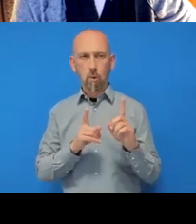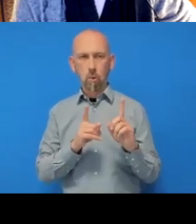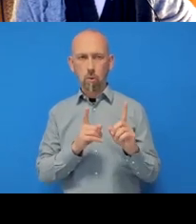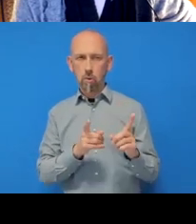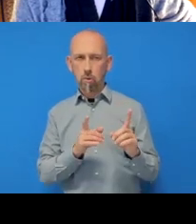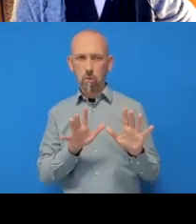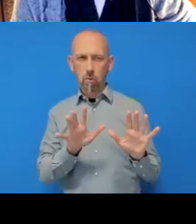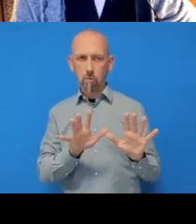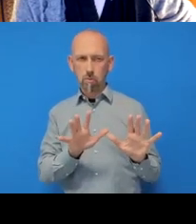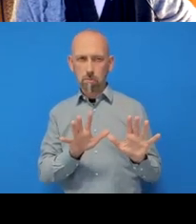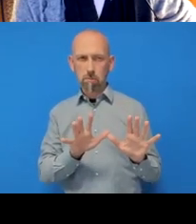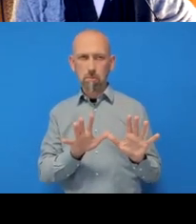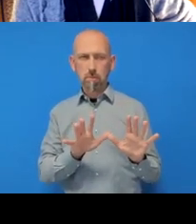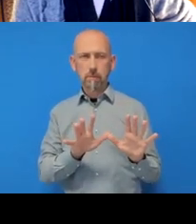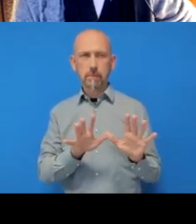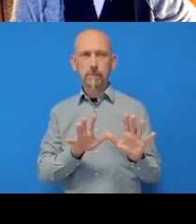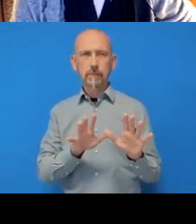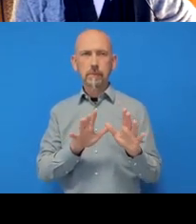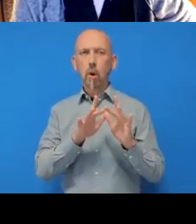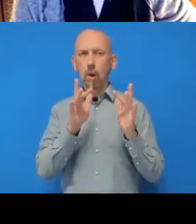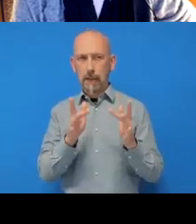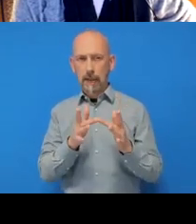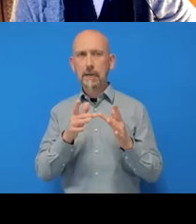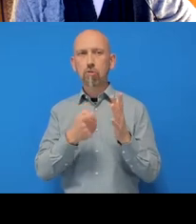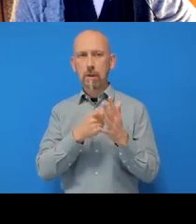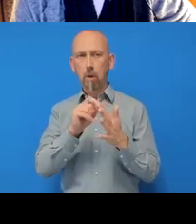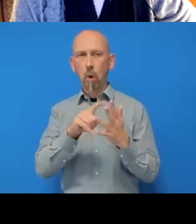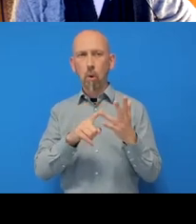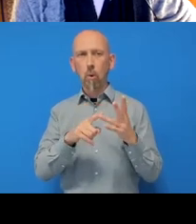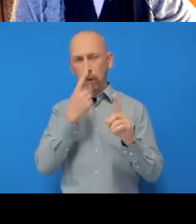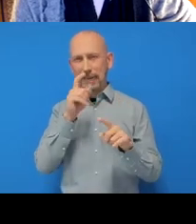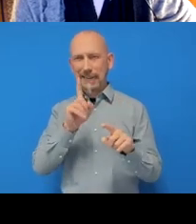and it's called 'online-repo'. If I click on the README, I can see the message